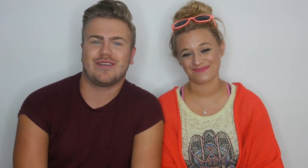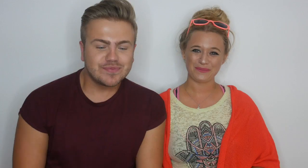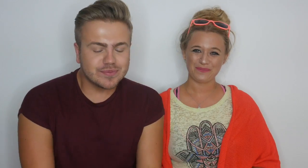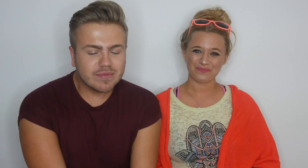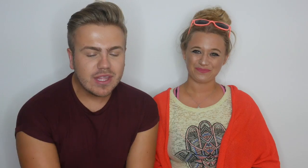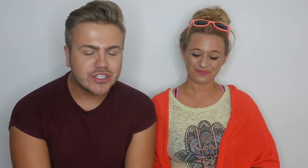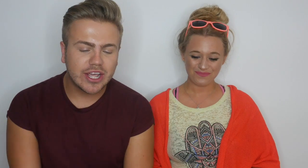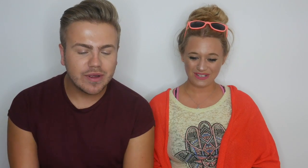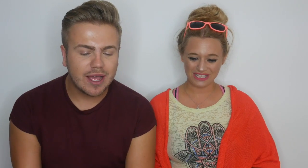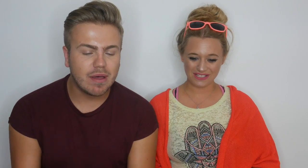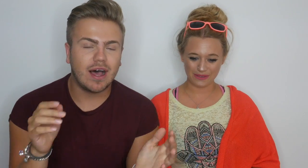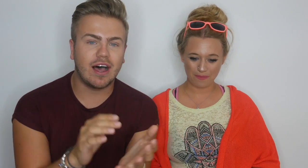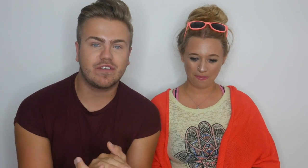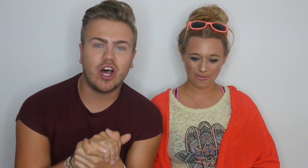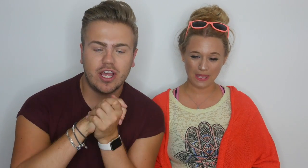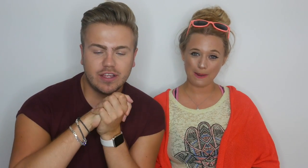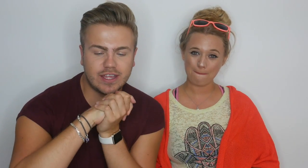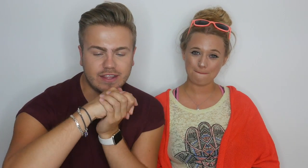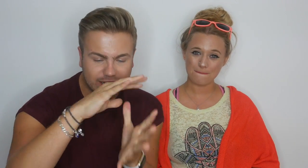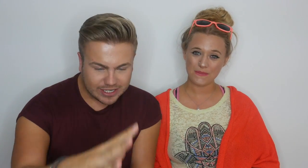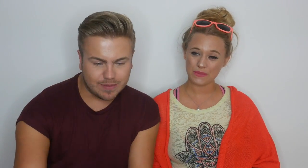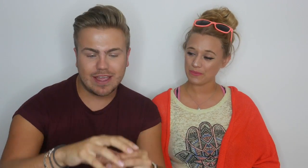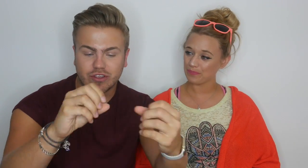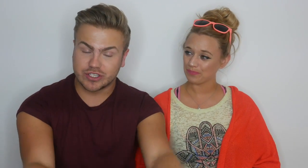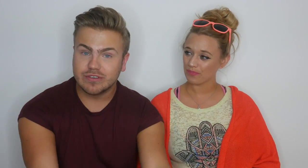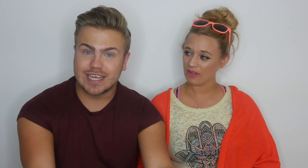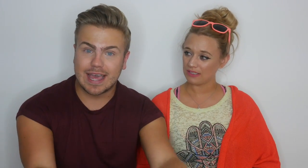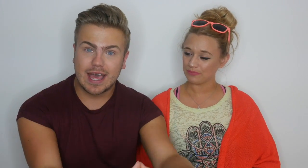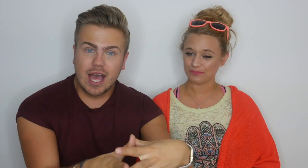So I have the lyrics and the song here